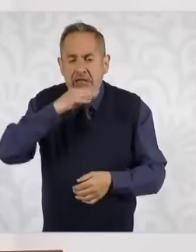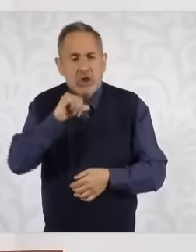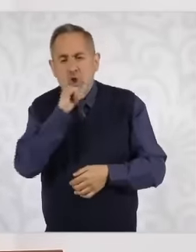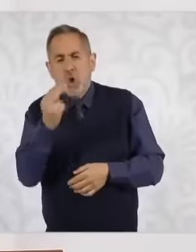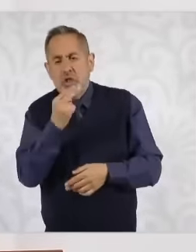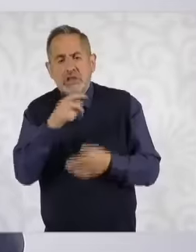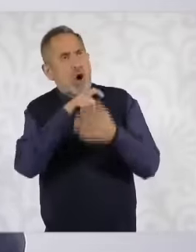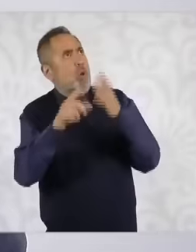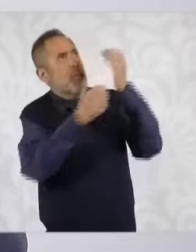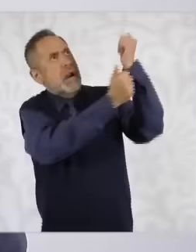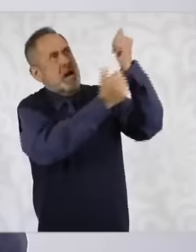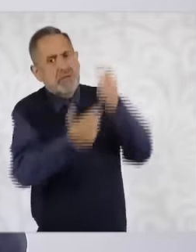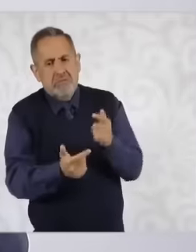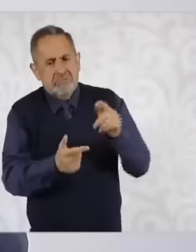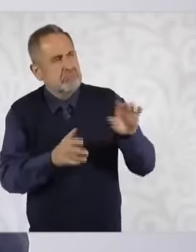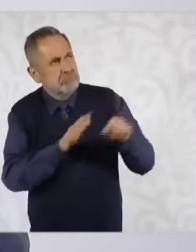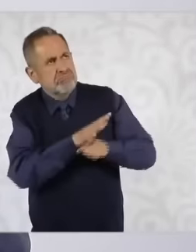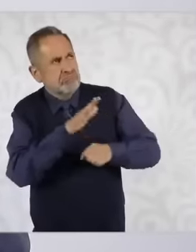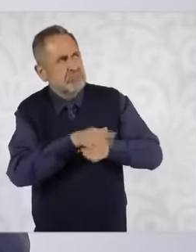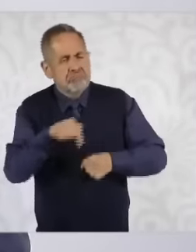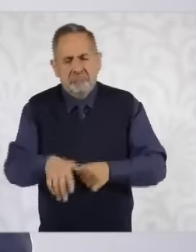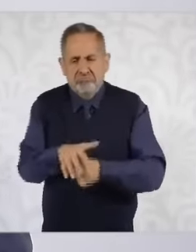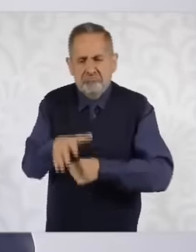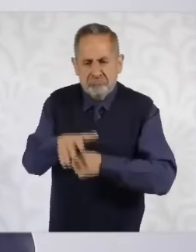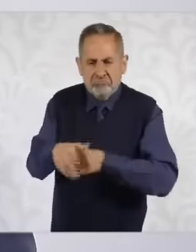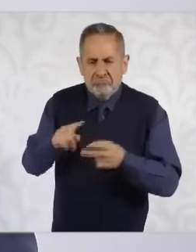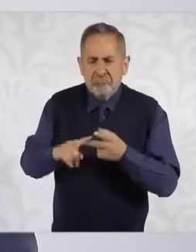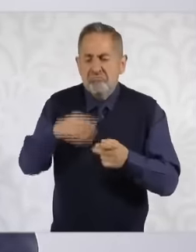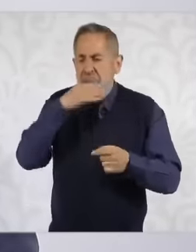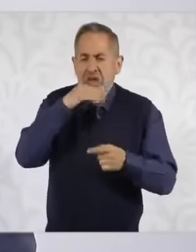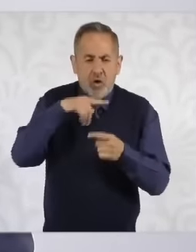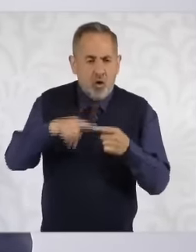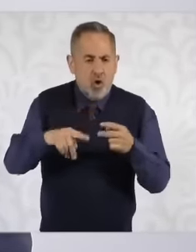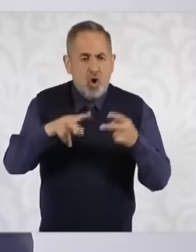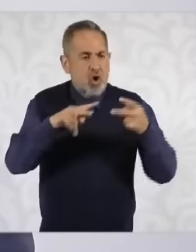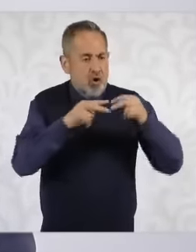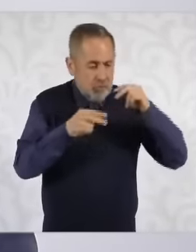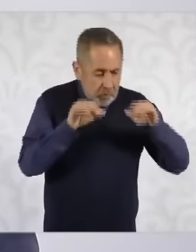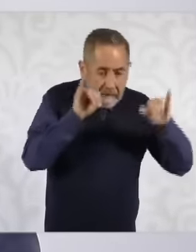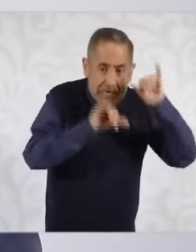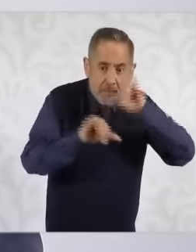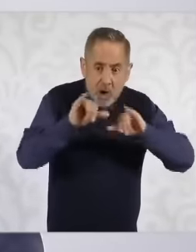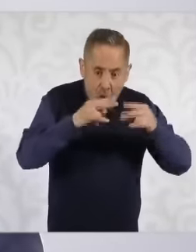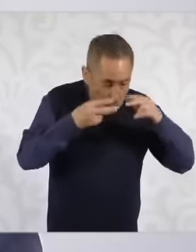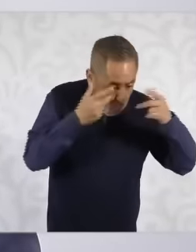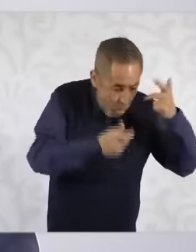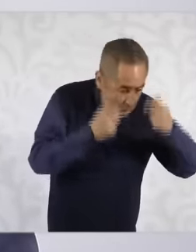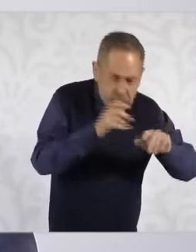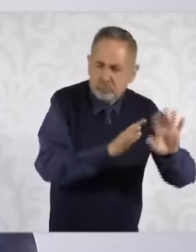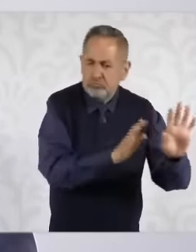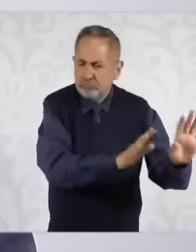to take care of that position, non-transgenic white corn, to be self-sufficient in Beans. I believe that